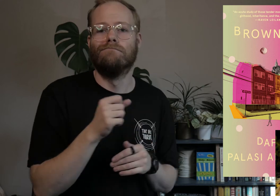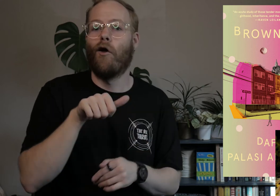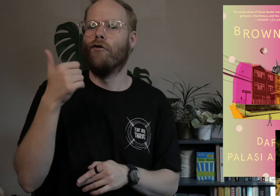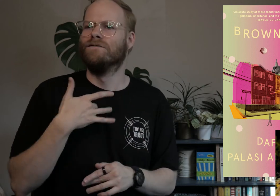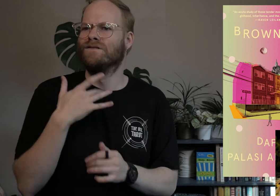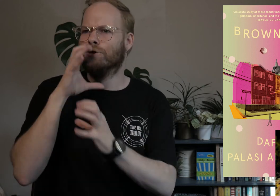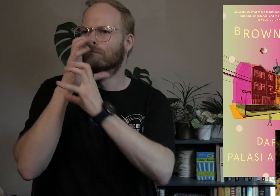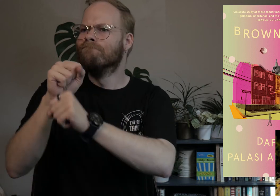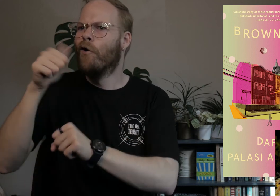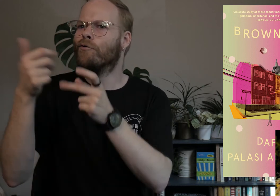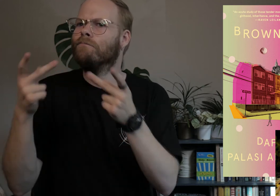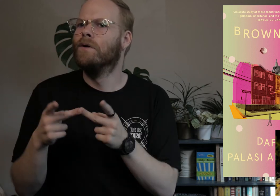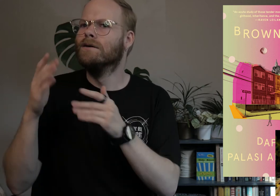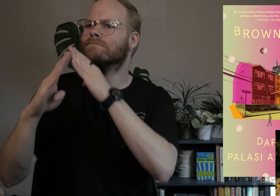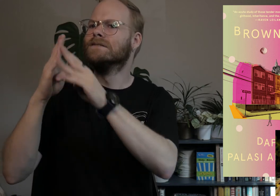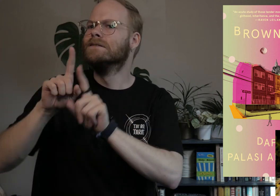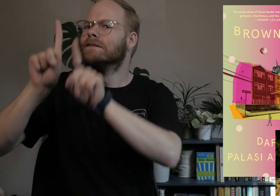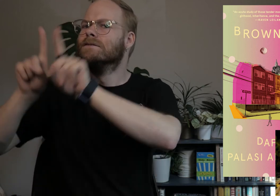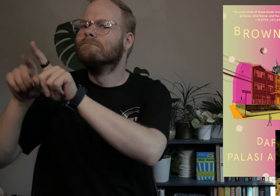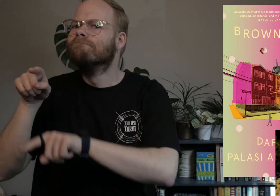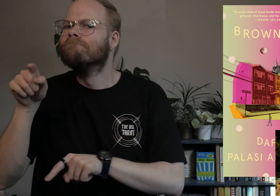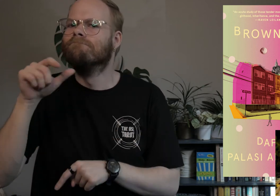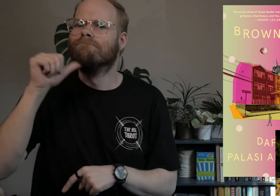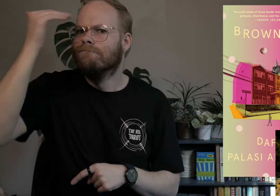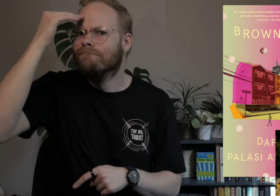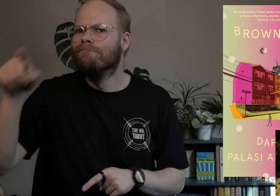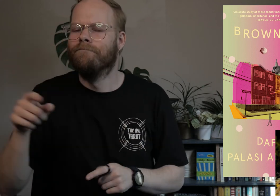while others feel drawn to other places and skylines, the unfamiliar.